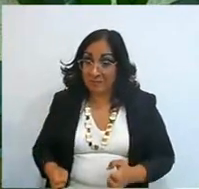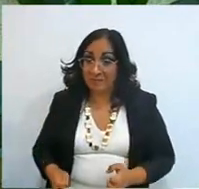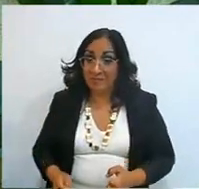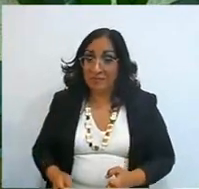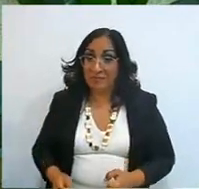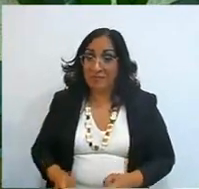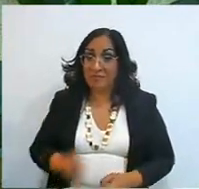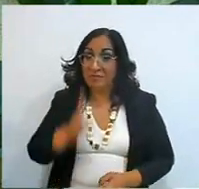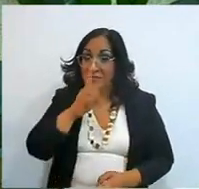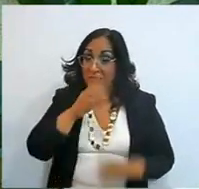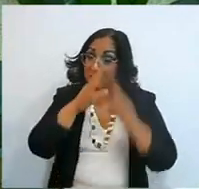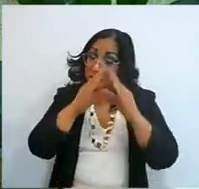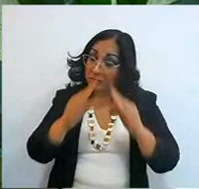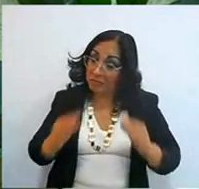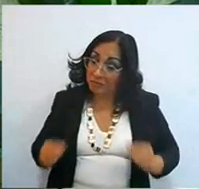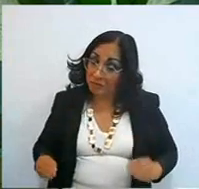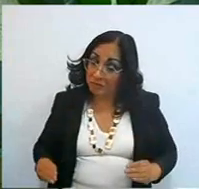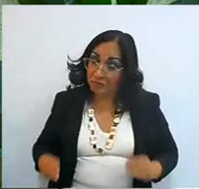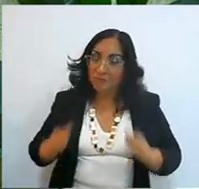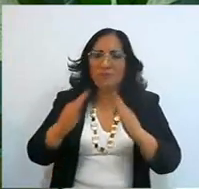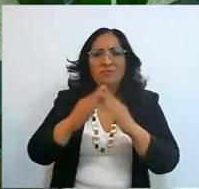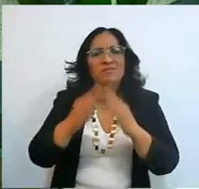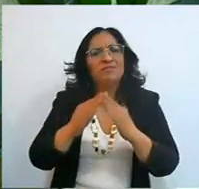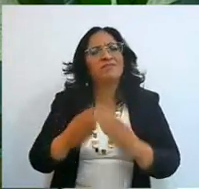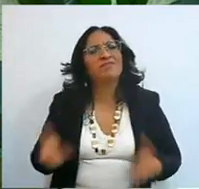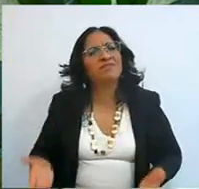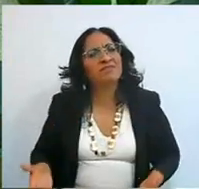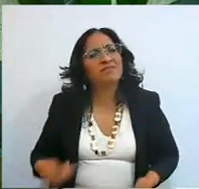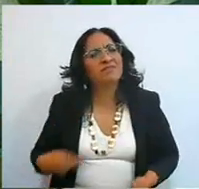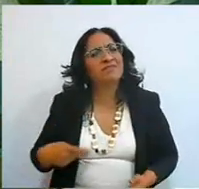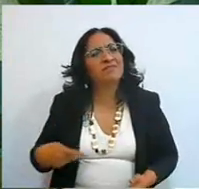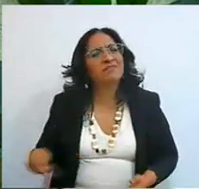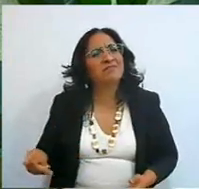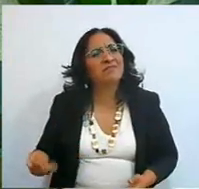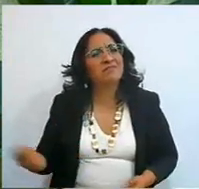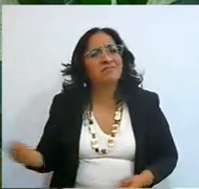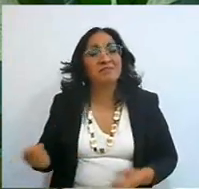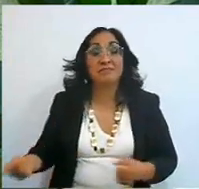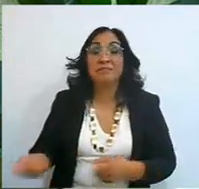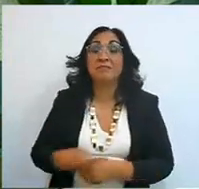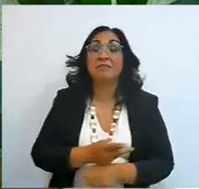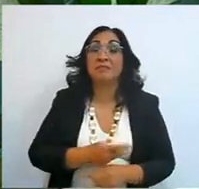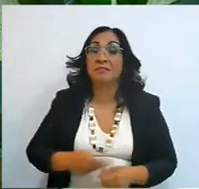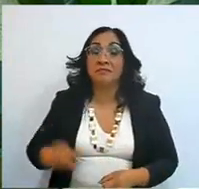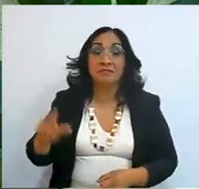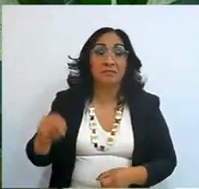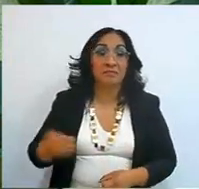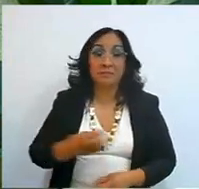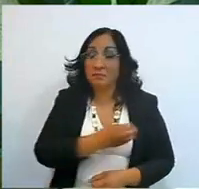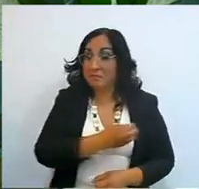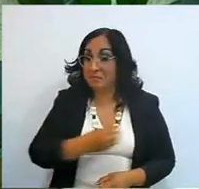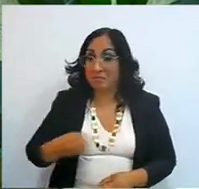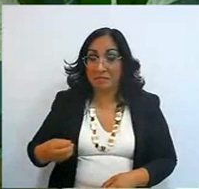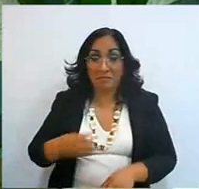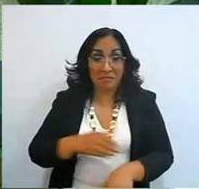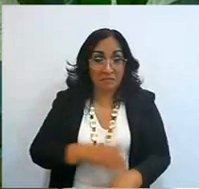I did not think what would have happened if I had disobeyed all that? It wouldn't be too bad